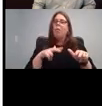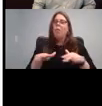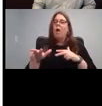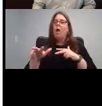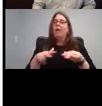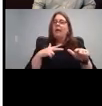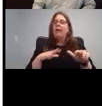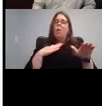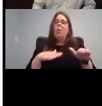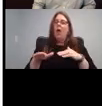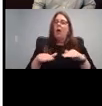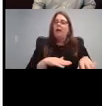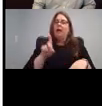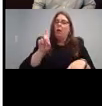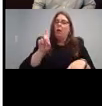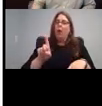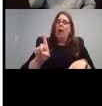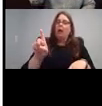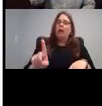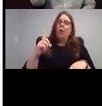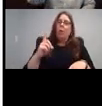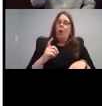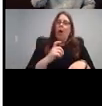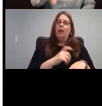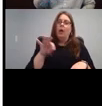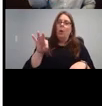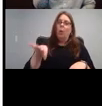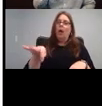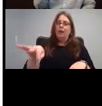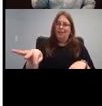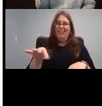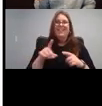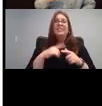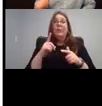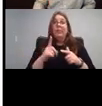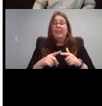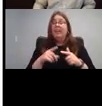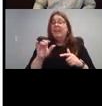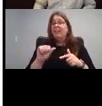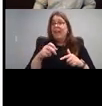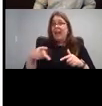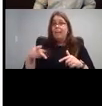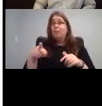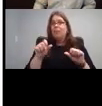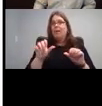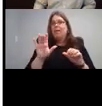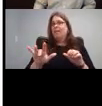And in the app that you can click on words for vocabulary.